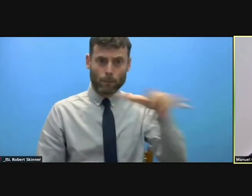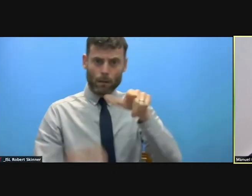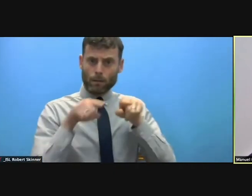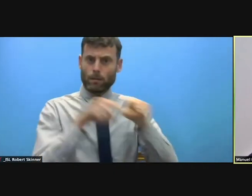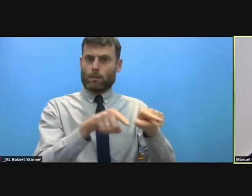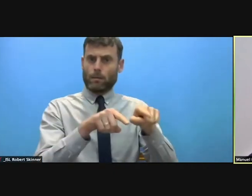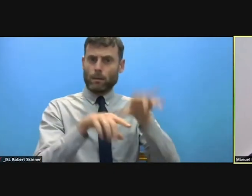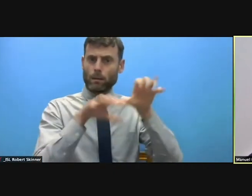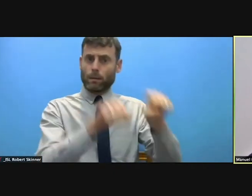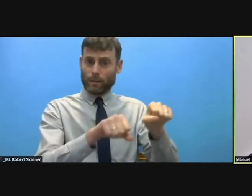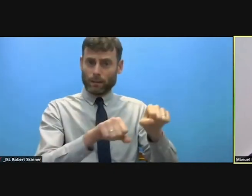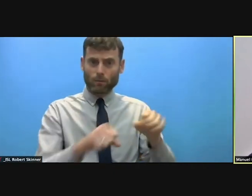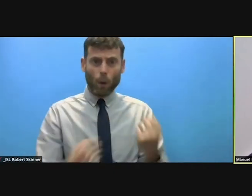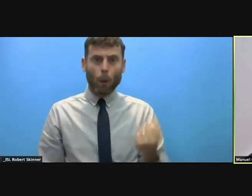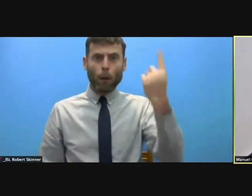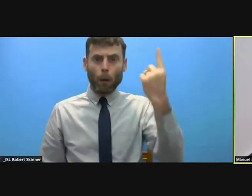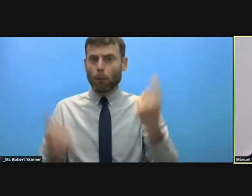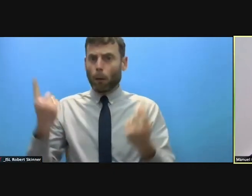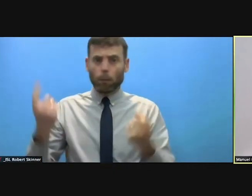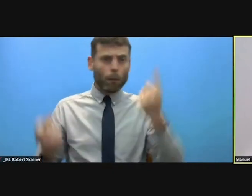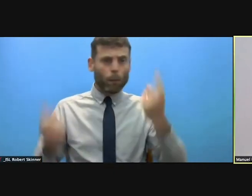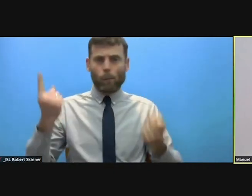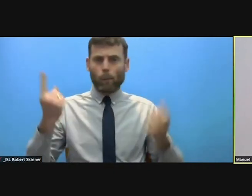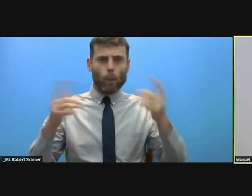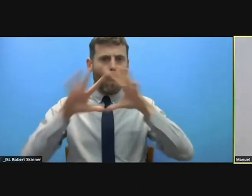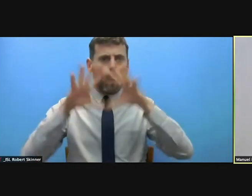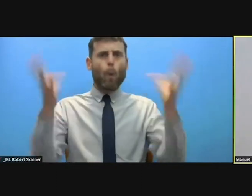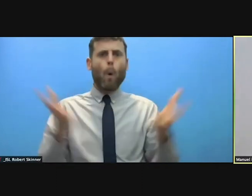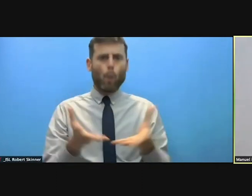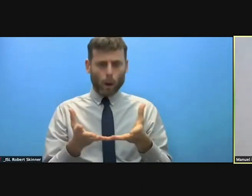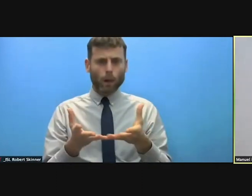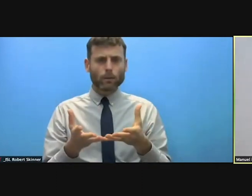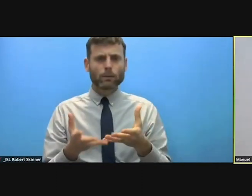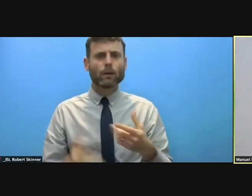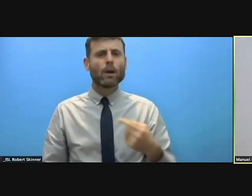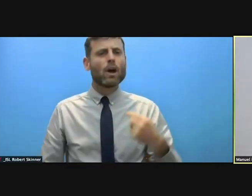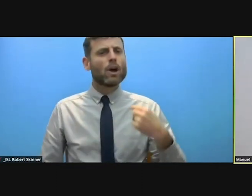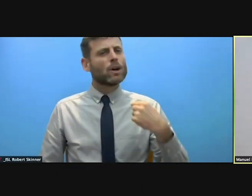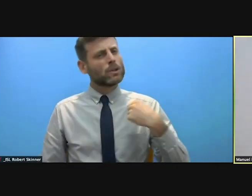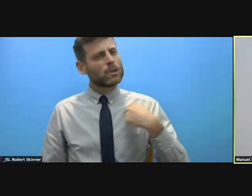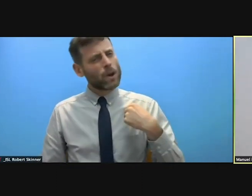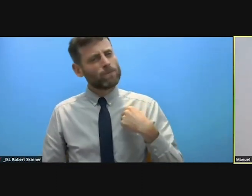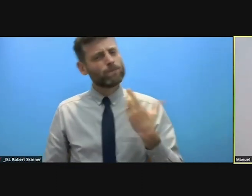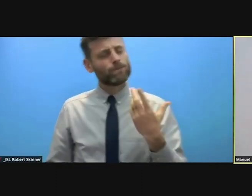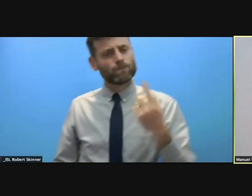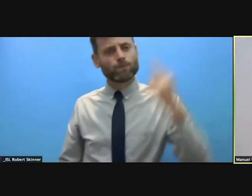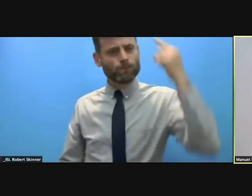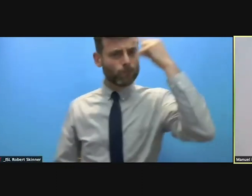ladies and gentlemen, I would like to highlight on three aspects for the coming panel discussions.